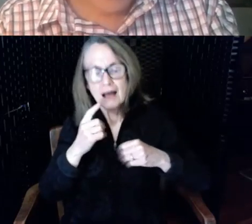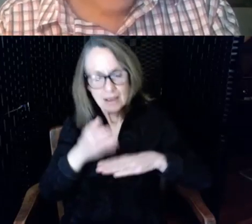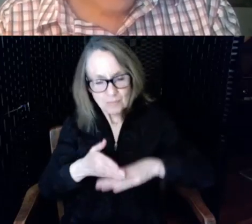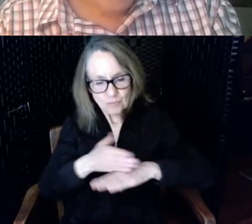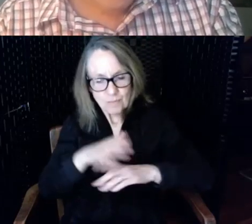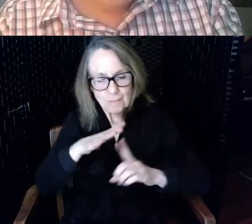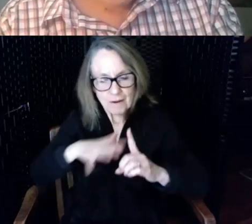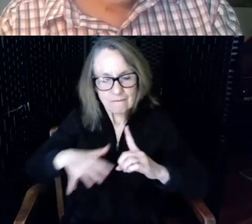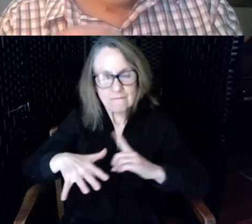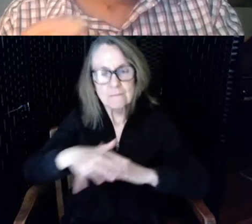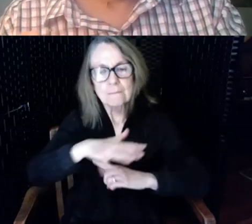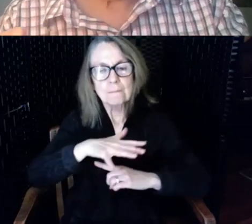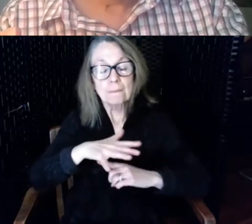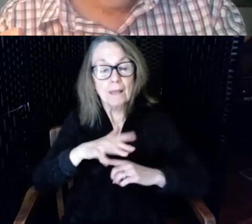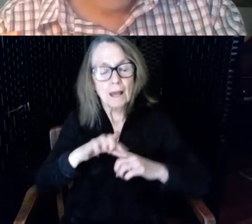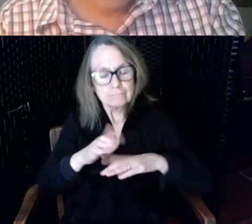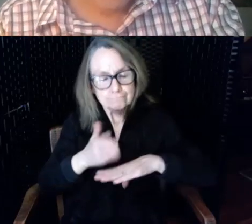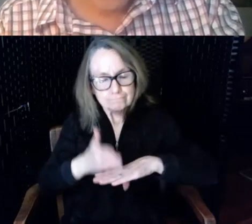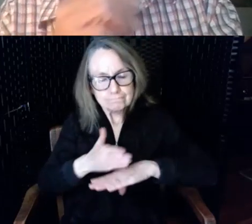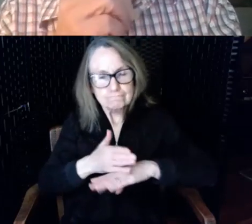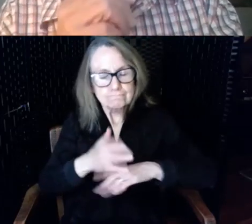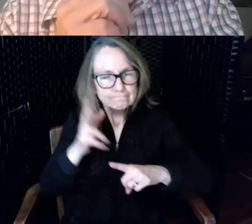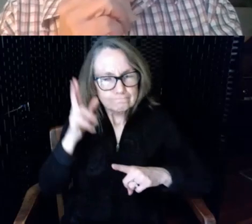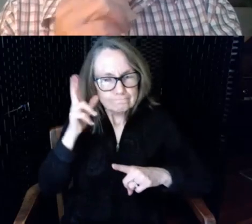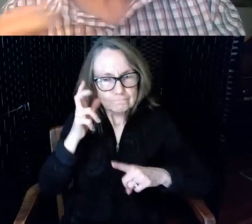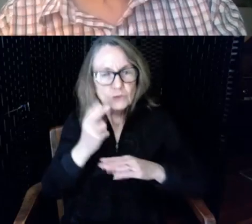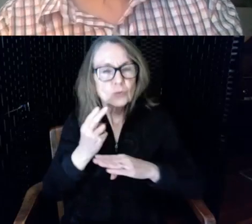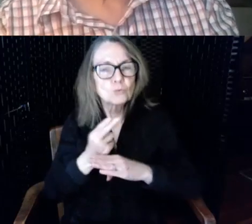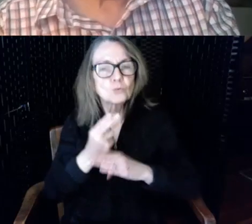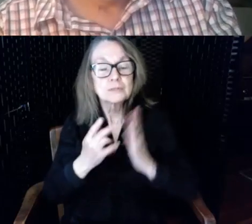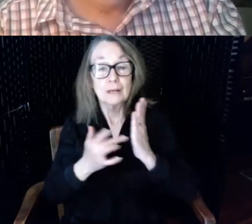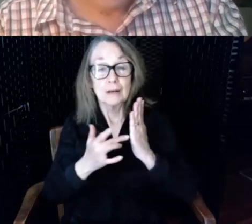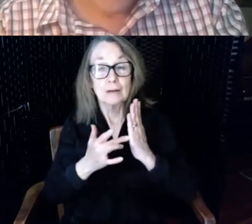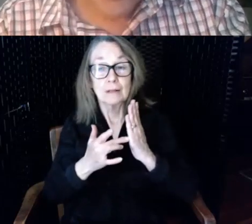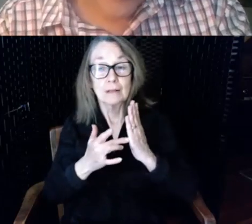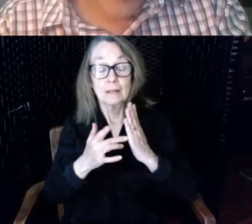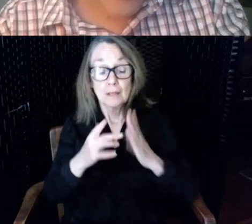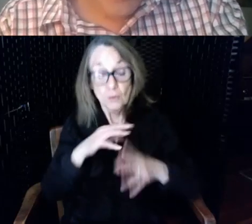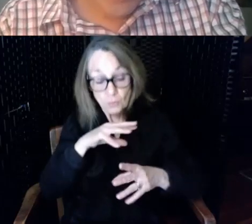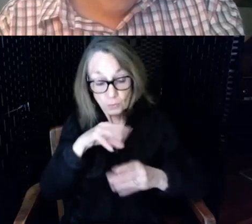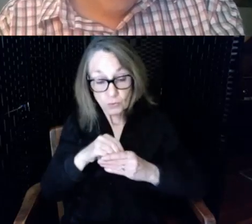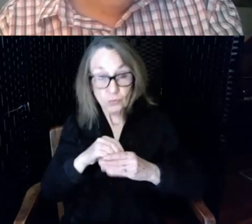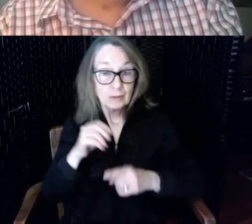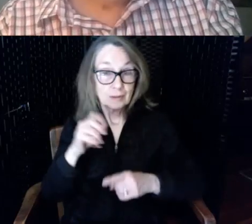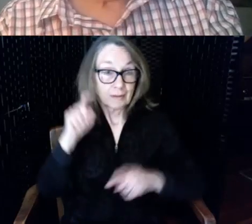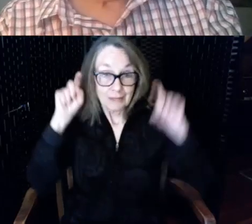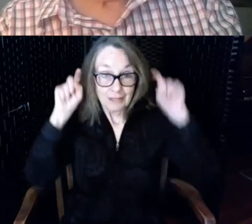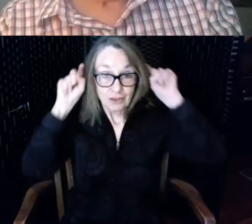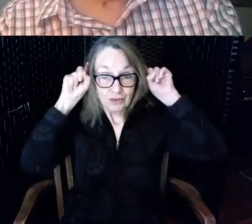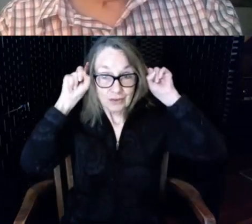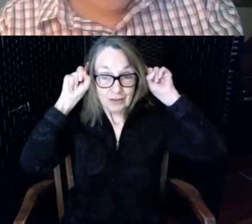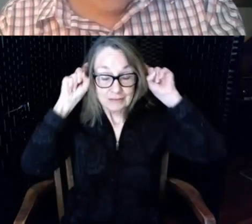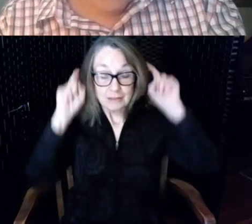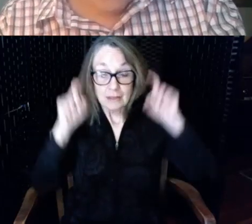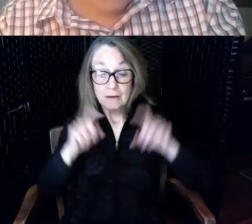using technology solutions including hearing aids for the last 25 years I've